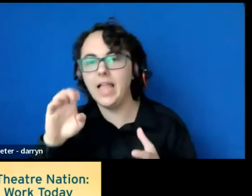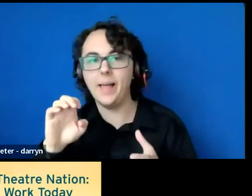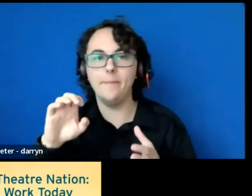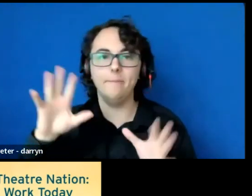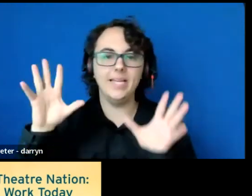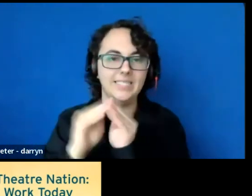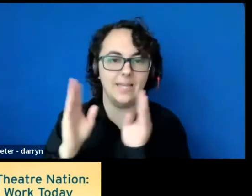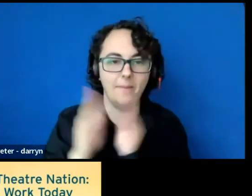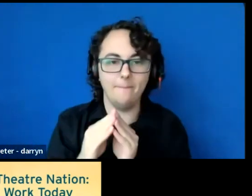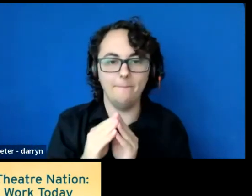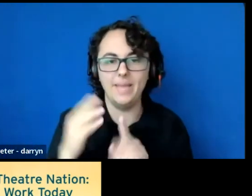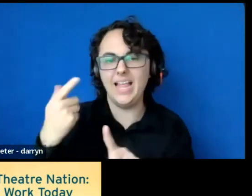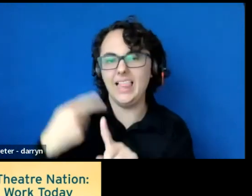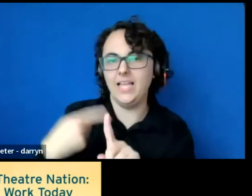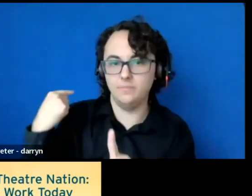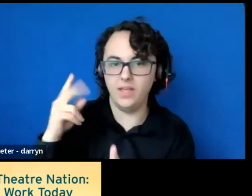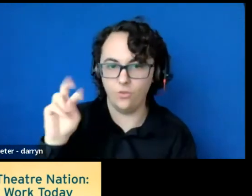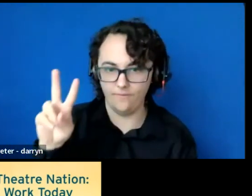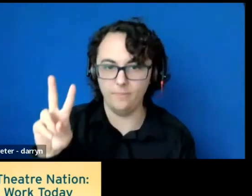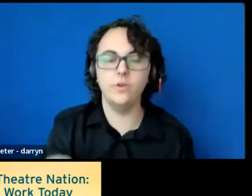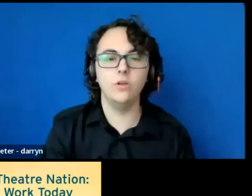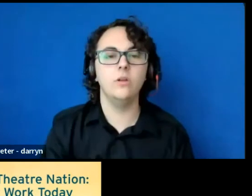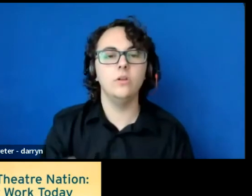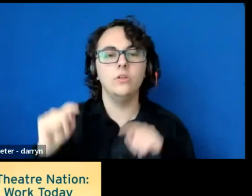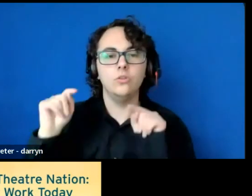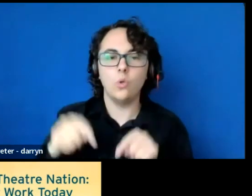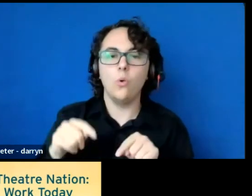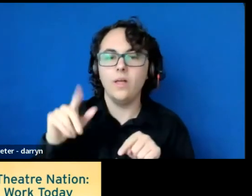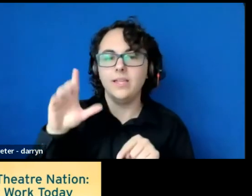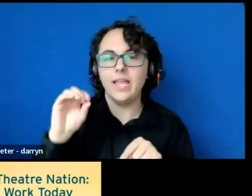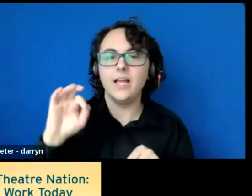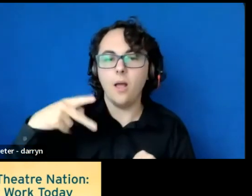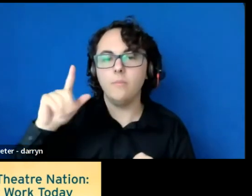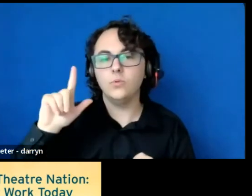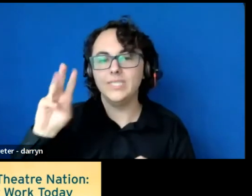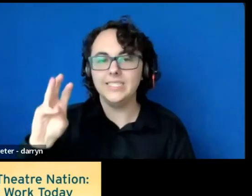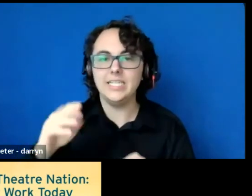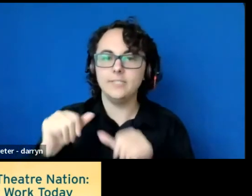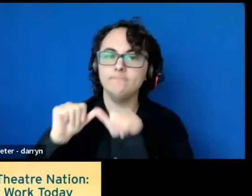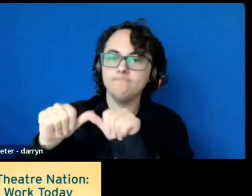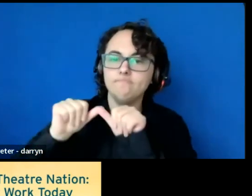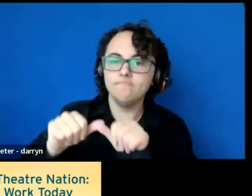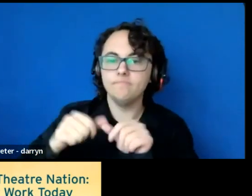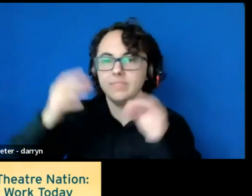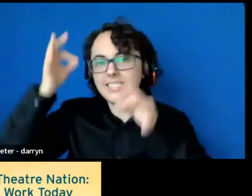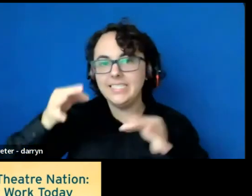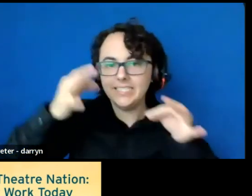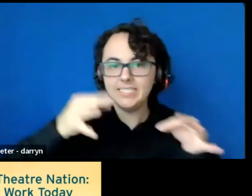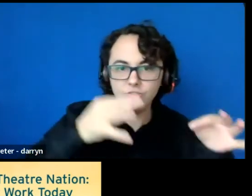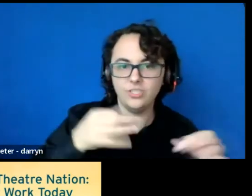COP26 is part of an ongoing decision making process under the United Nations,